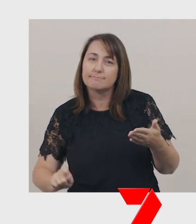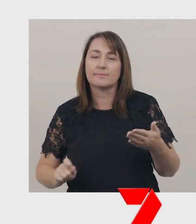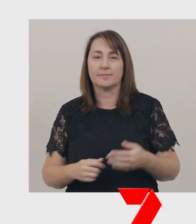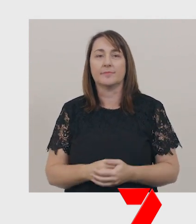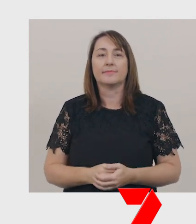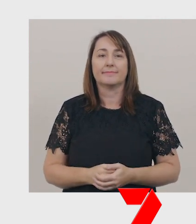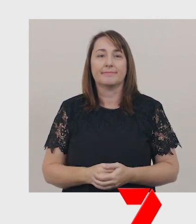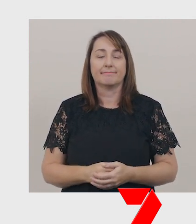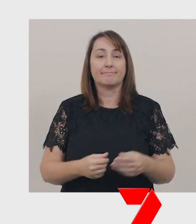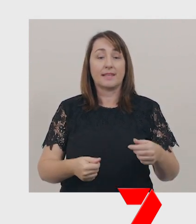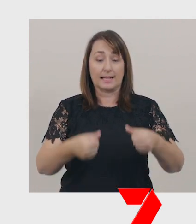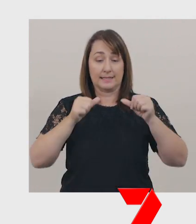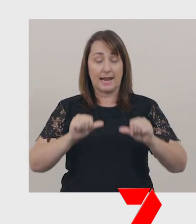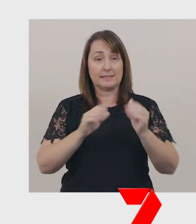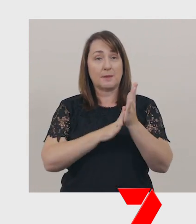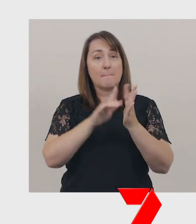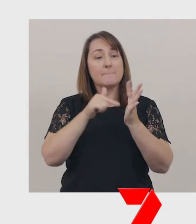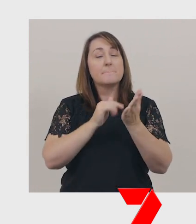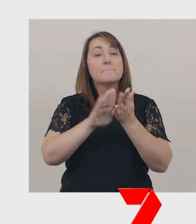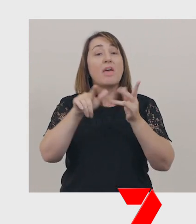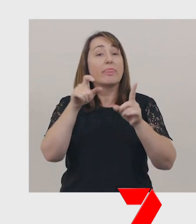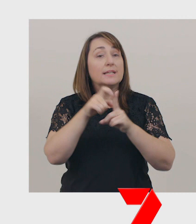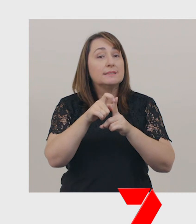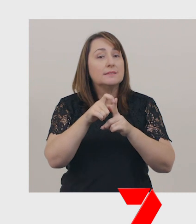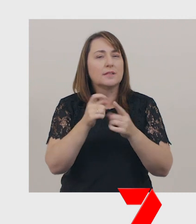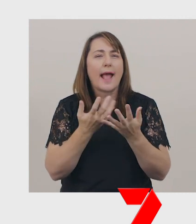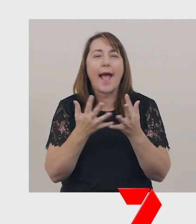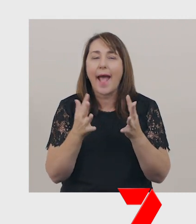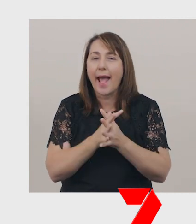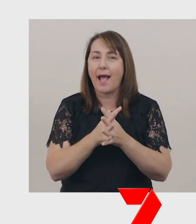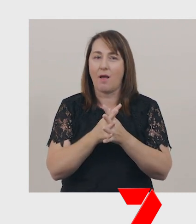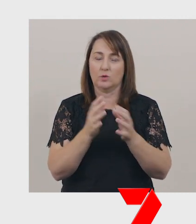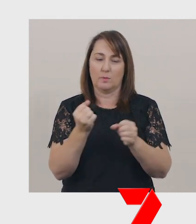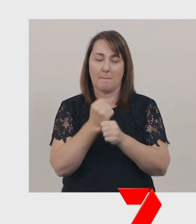The method – the method will tell us how to go about creating a procedure from a story.